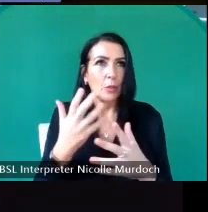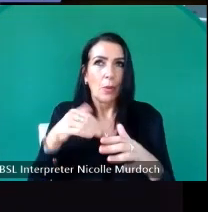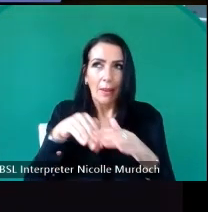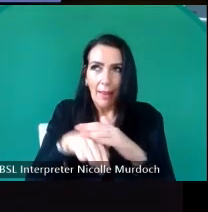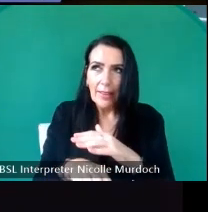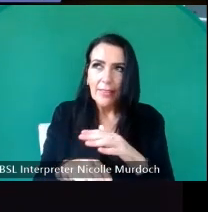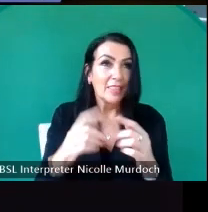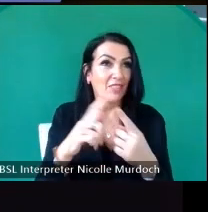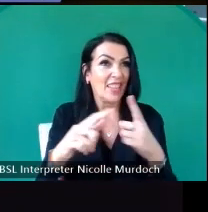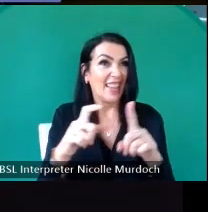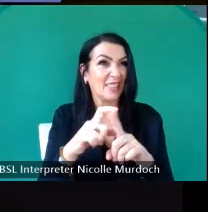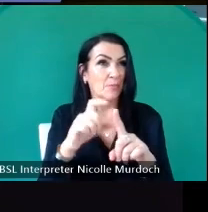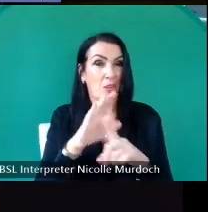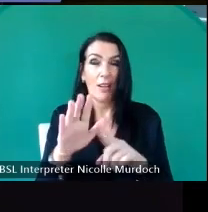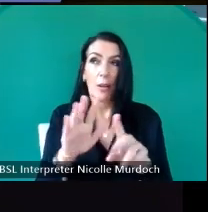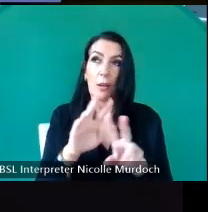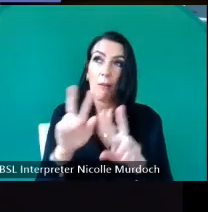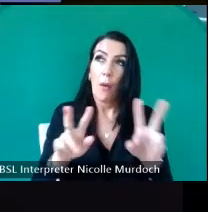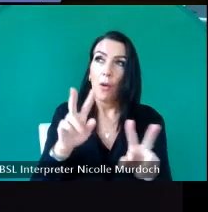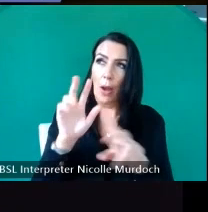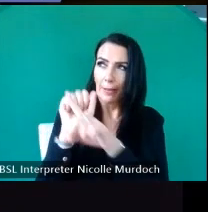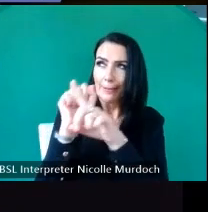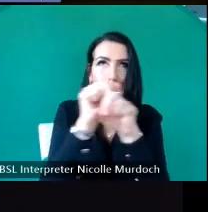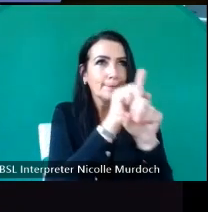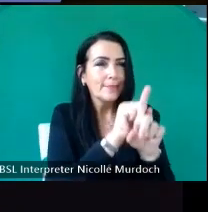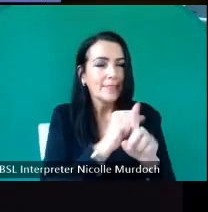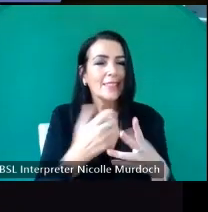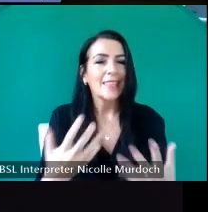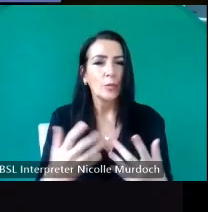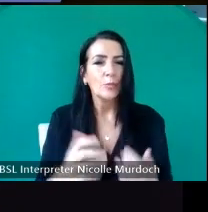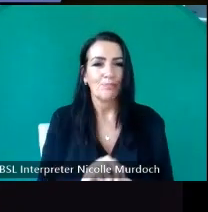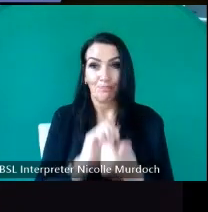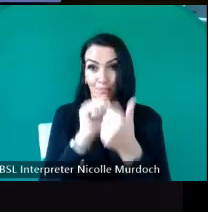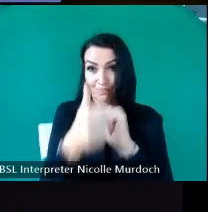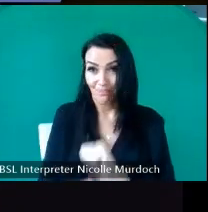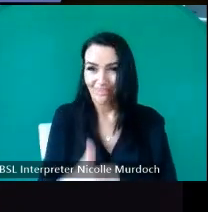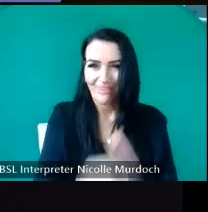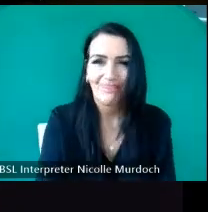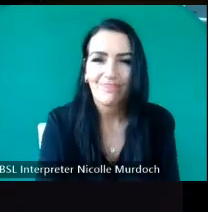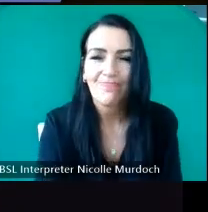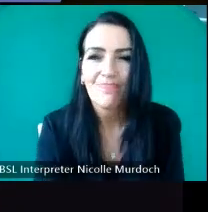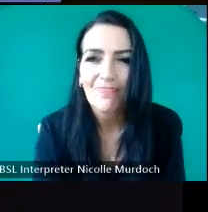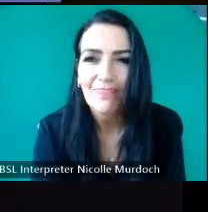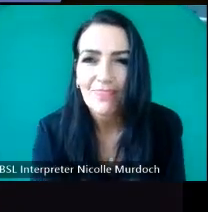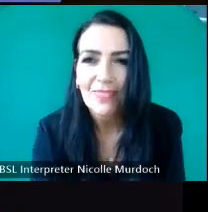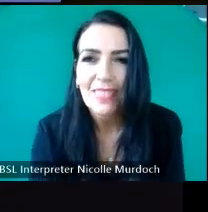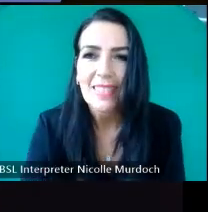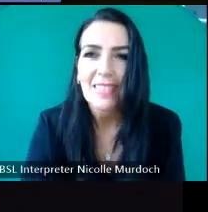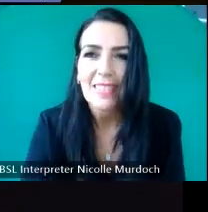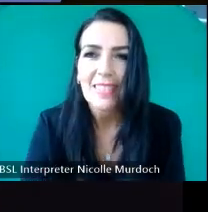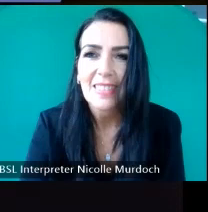Edinburgh you know I've just seen this uh but next slide please um I visited this church this cryon